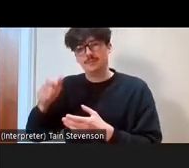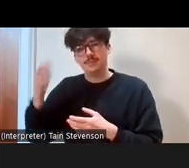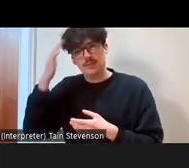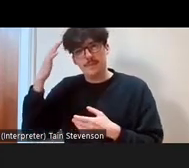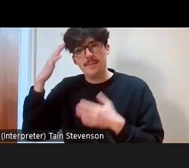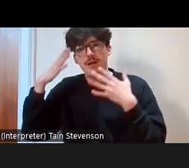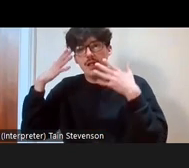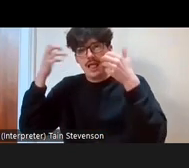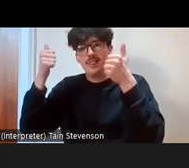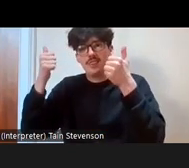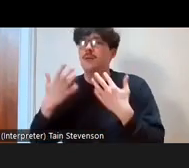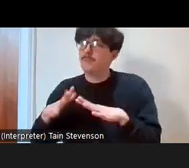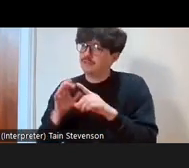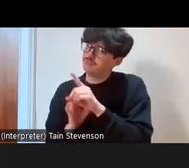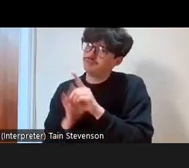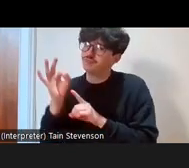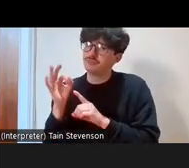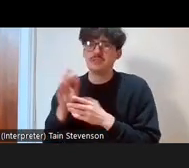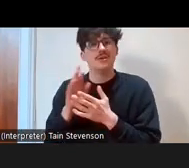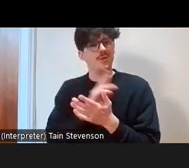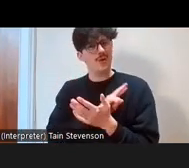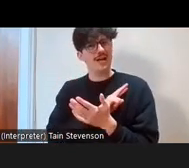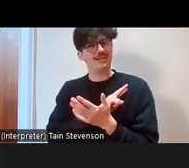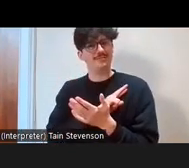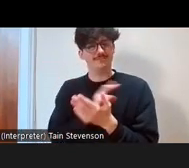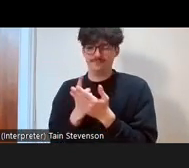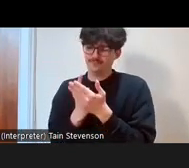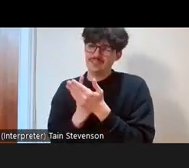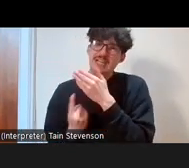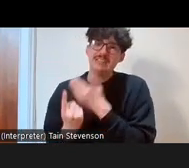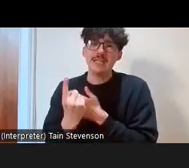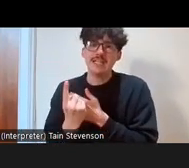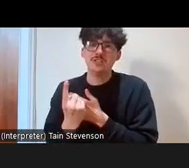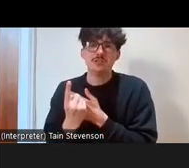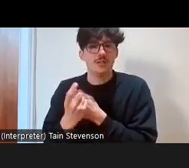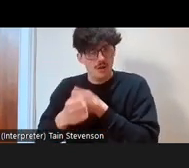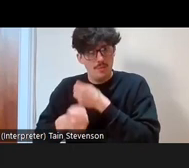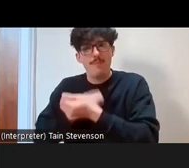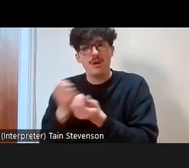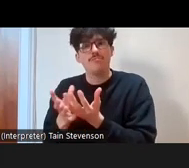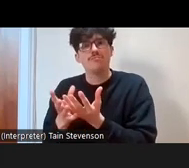It reduces social isolation and loneliness, it can help with depression, and that’s for those